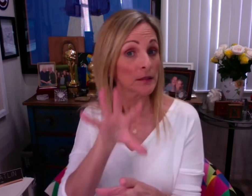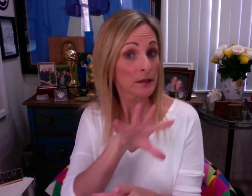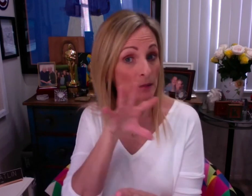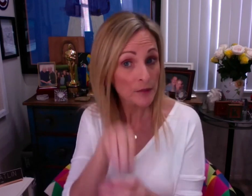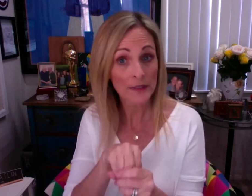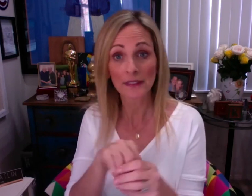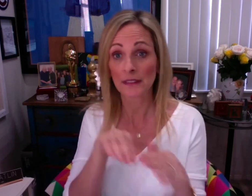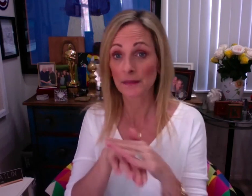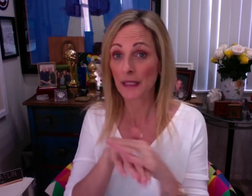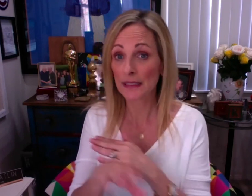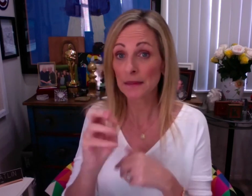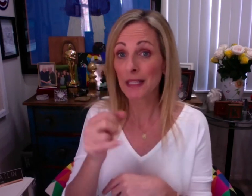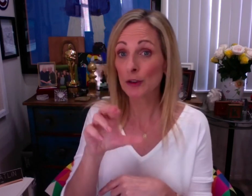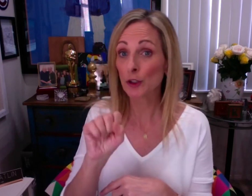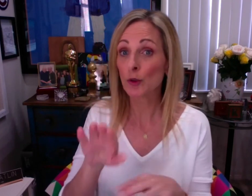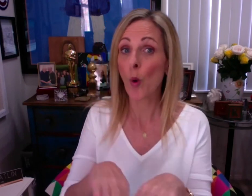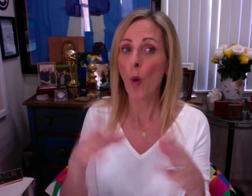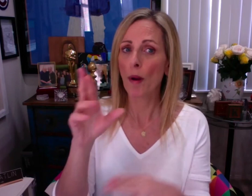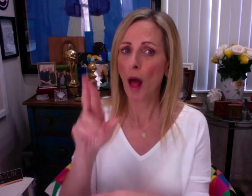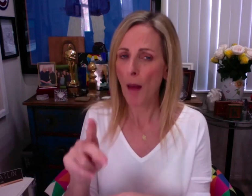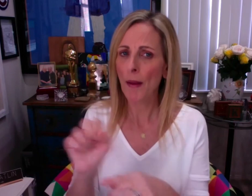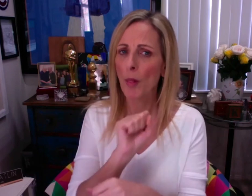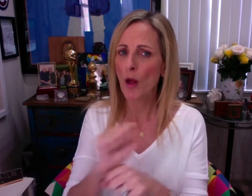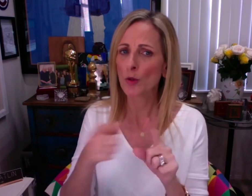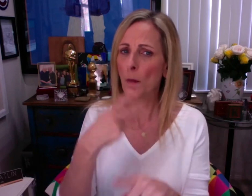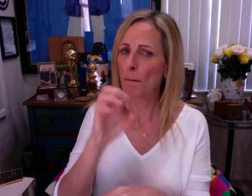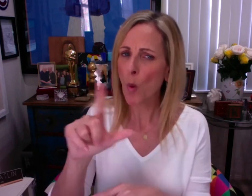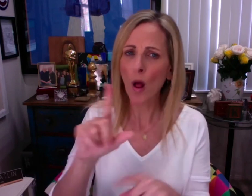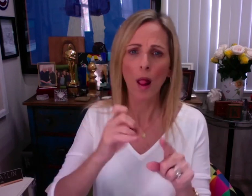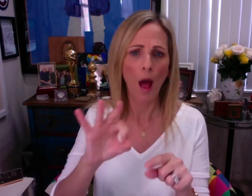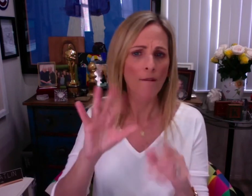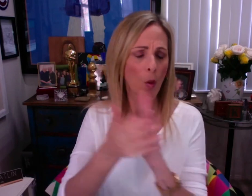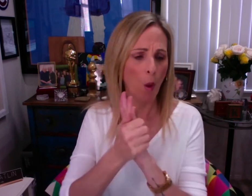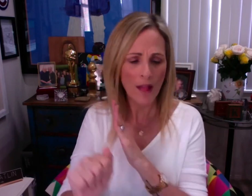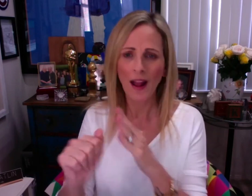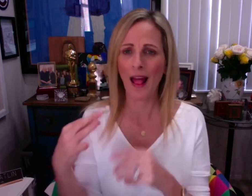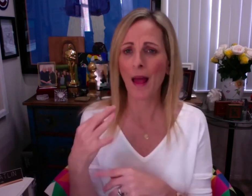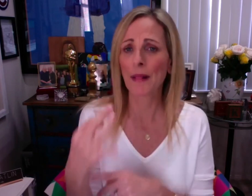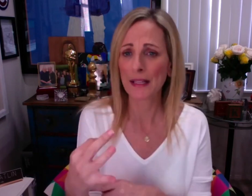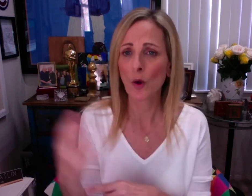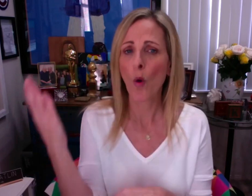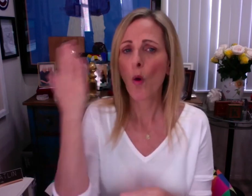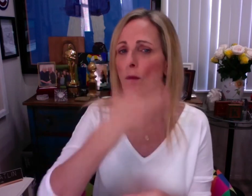But incorporating accessibility measures, open up employers to a pool of qualified applicants,